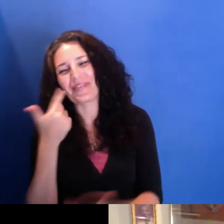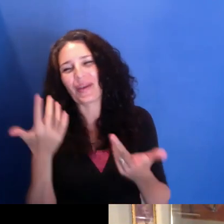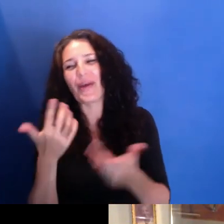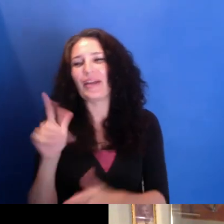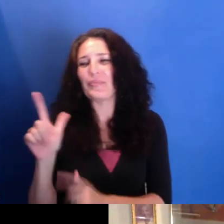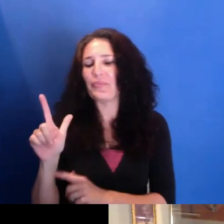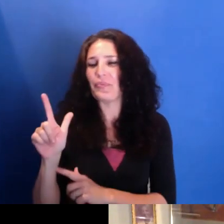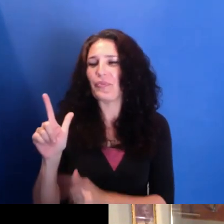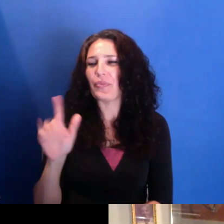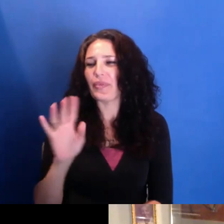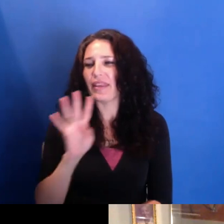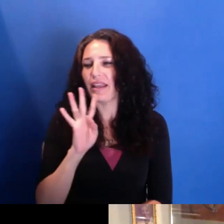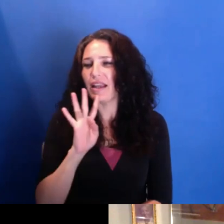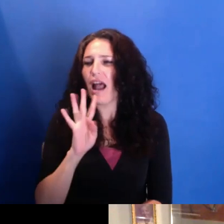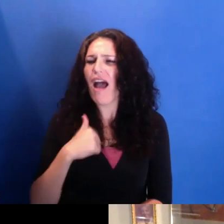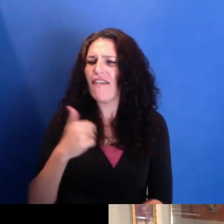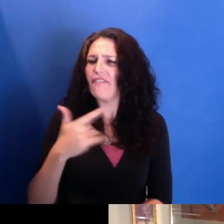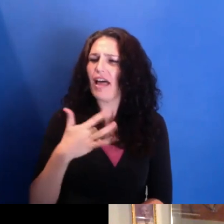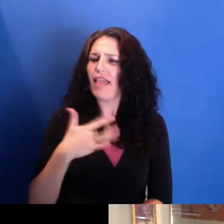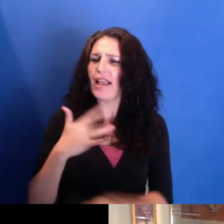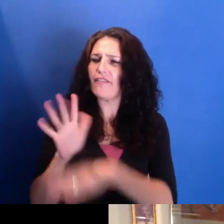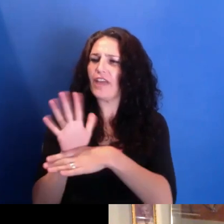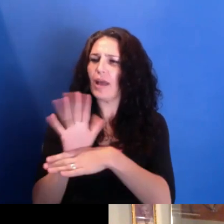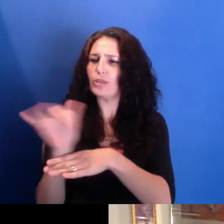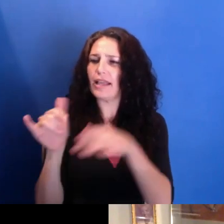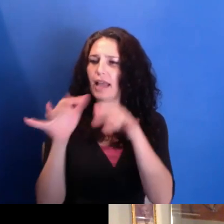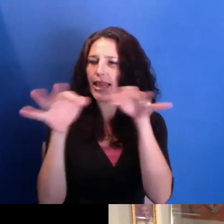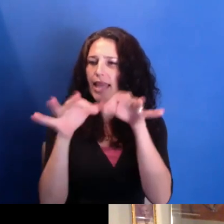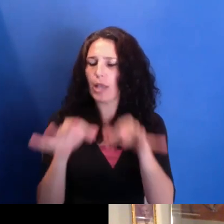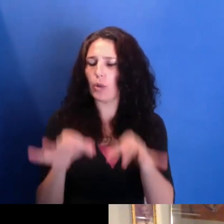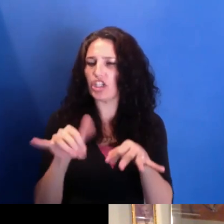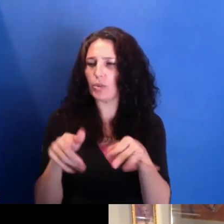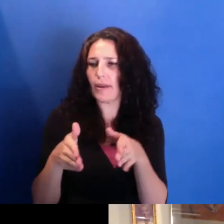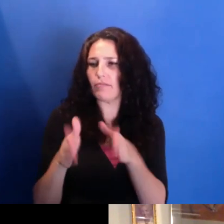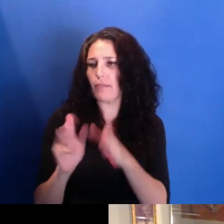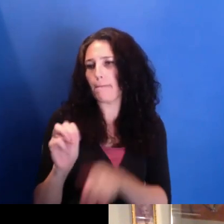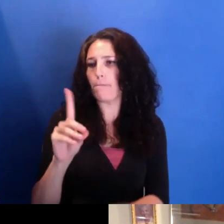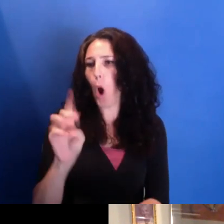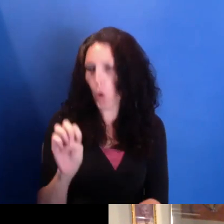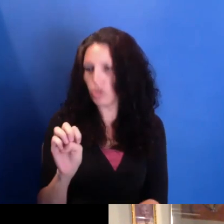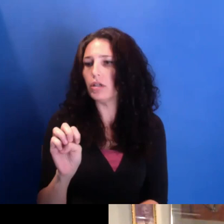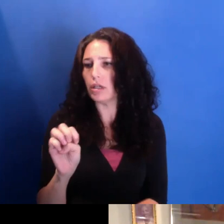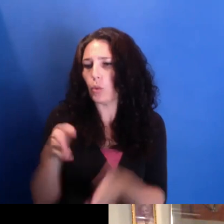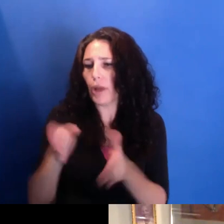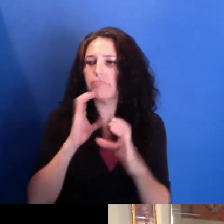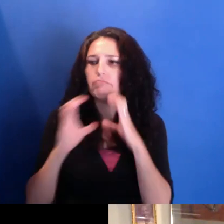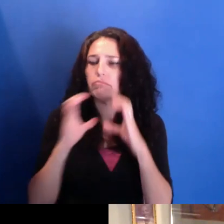as-- as the language, as a mode of communicating ideas.